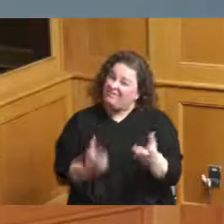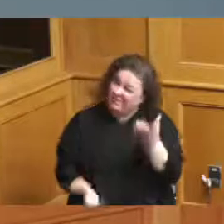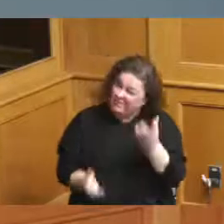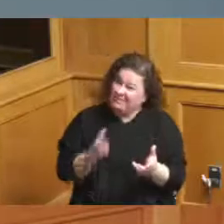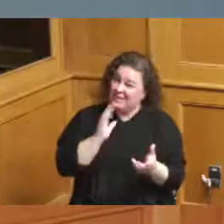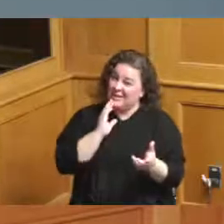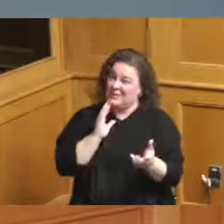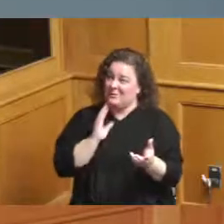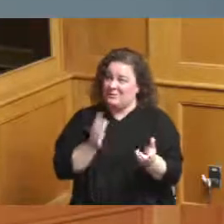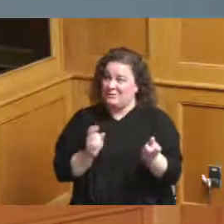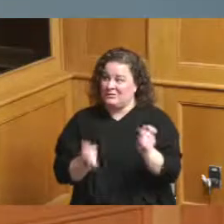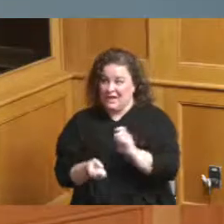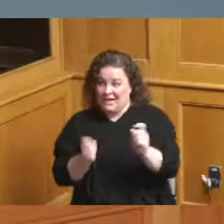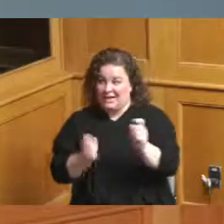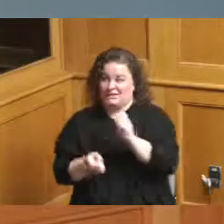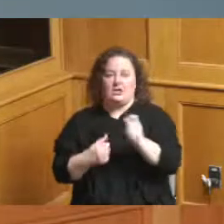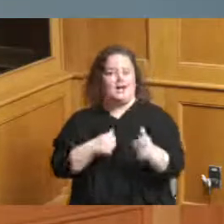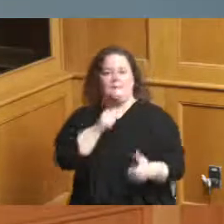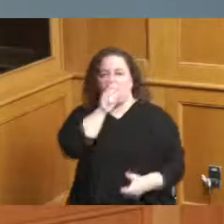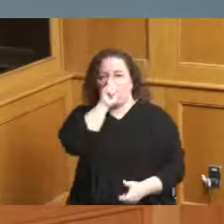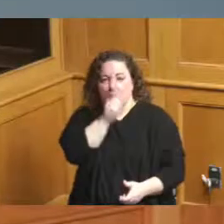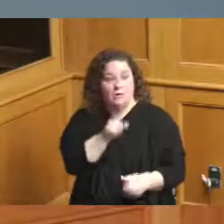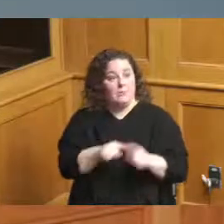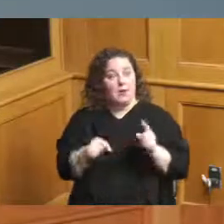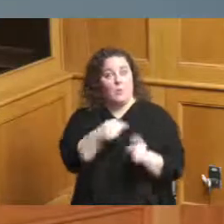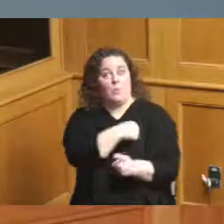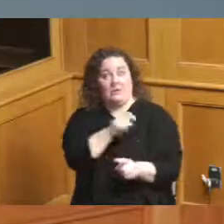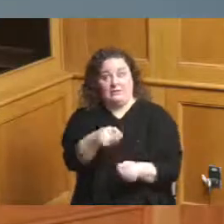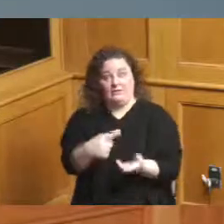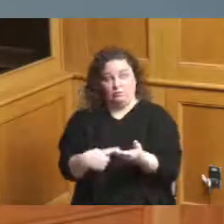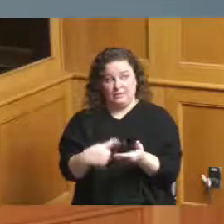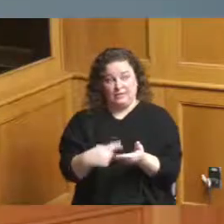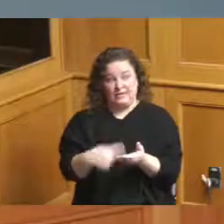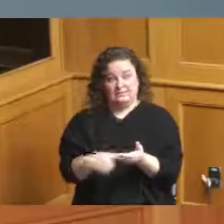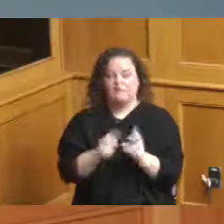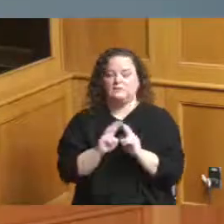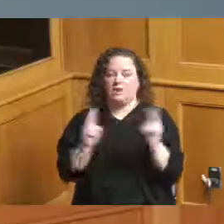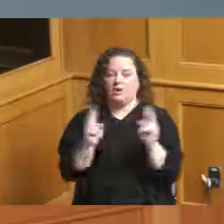but we certainly needed to discuss it it's extremely important to our downtown area and